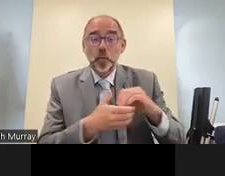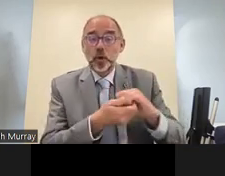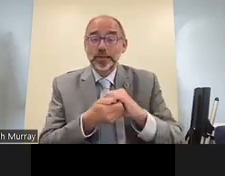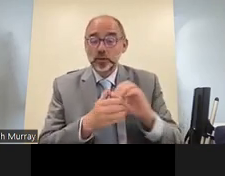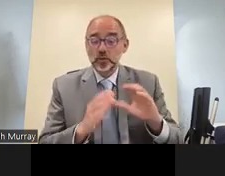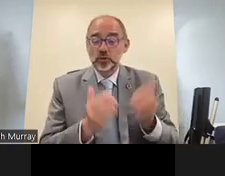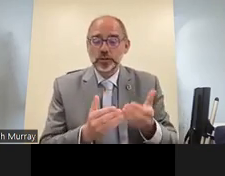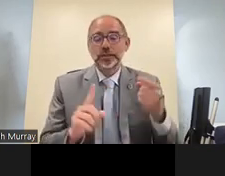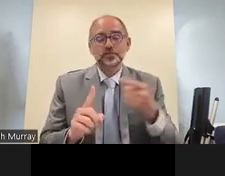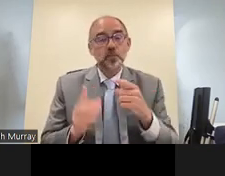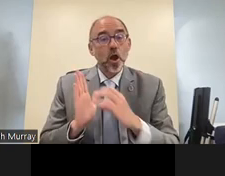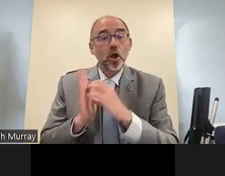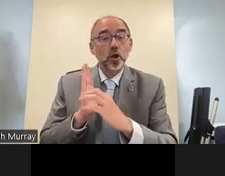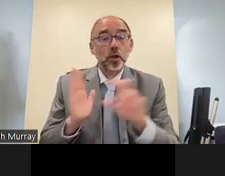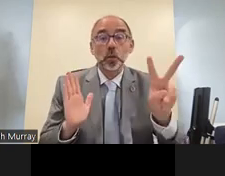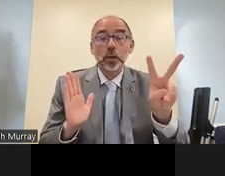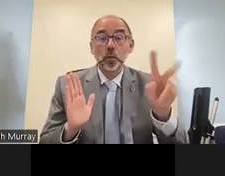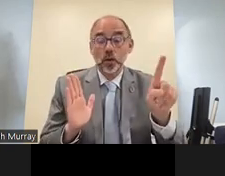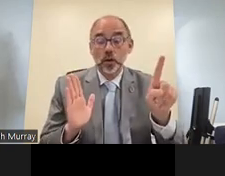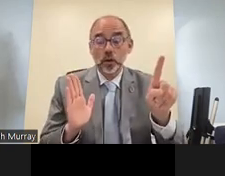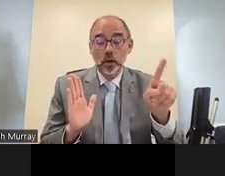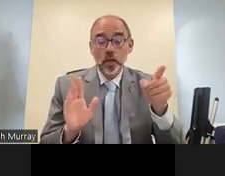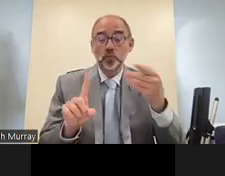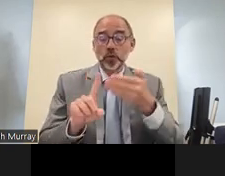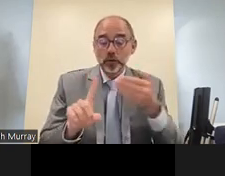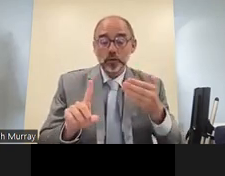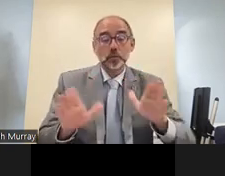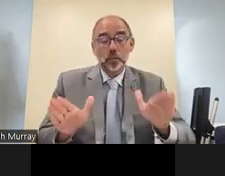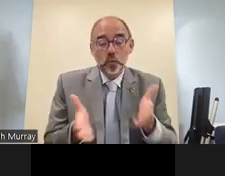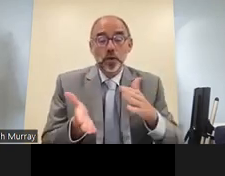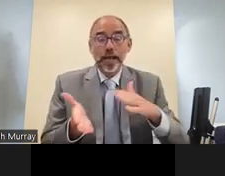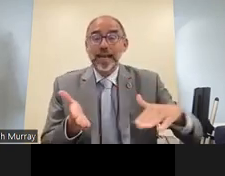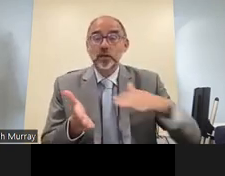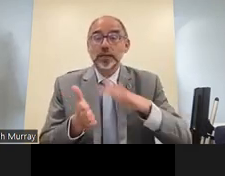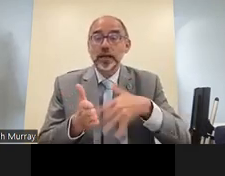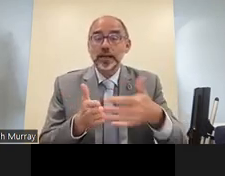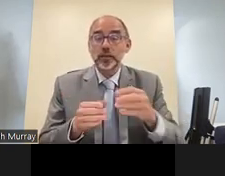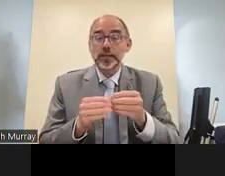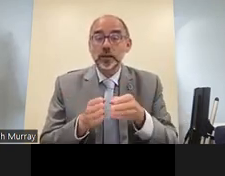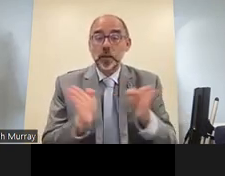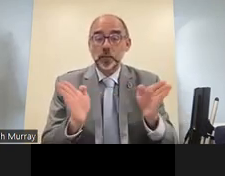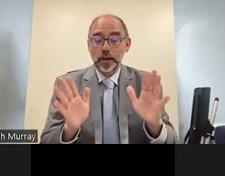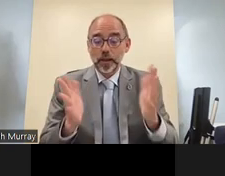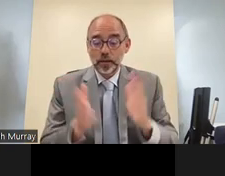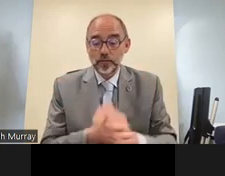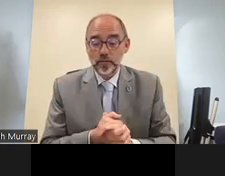the key main aims of our member organizations is of article 21 to make sure that sign language is